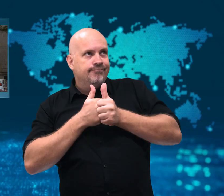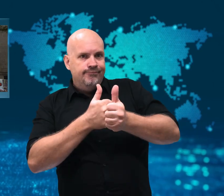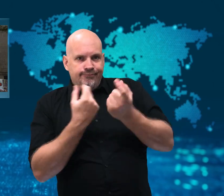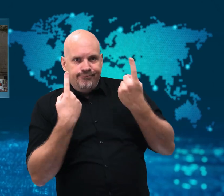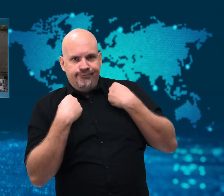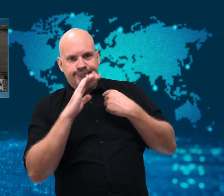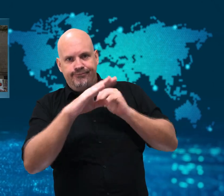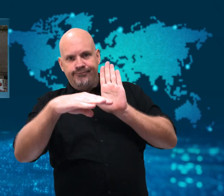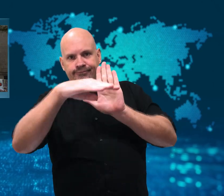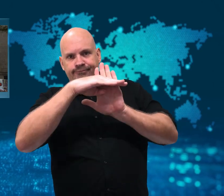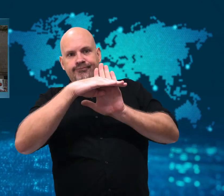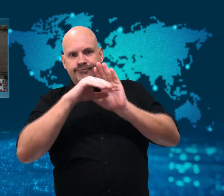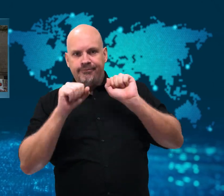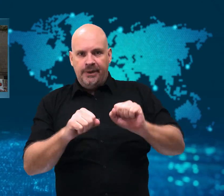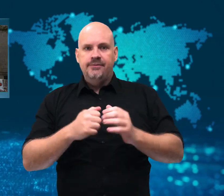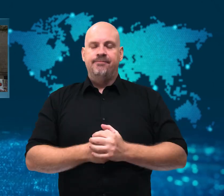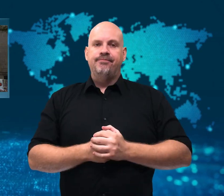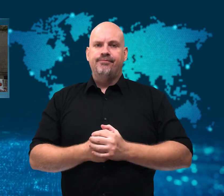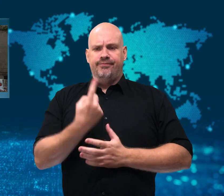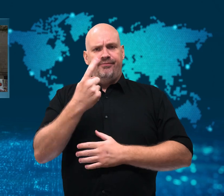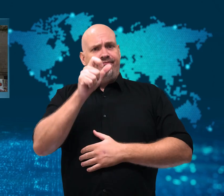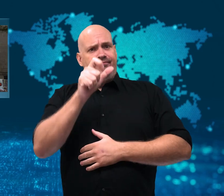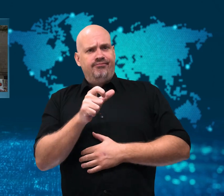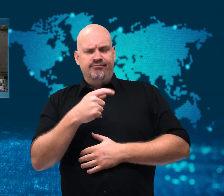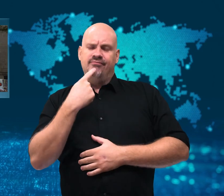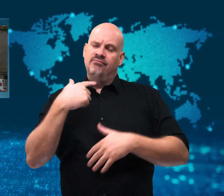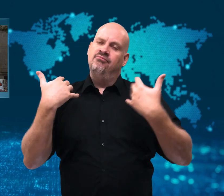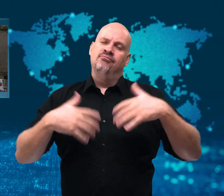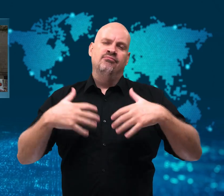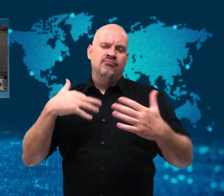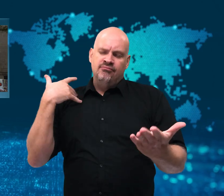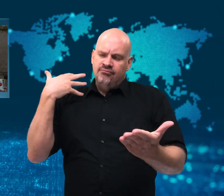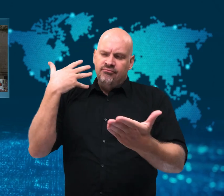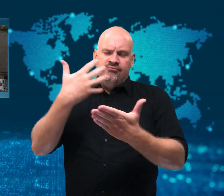A Supreme Court Justice declared it